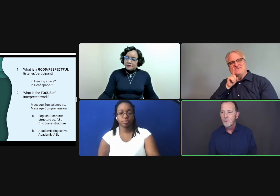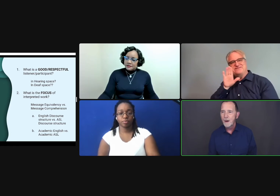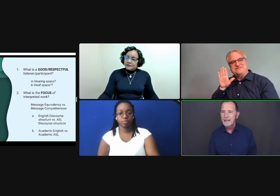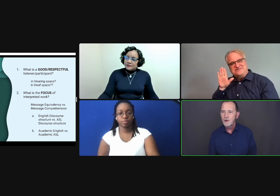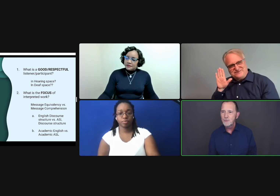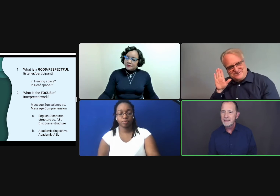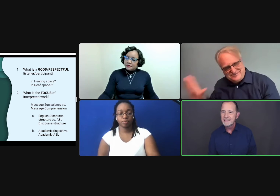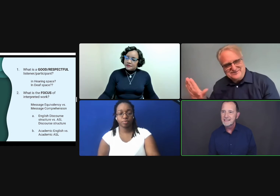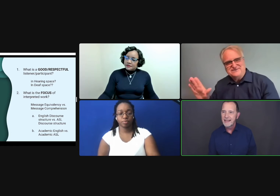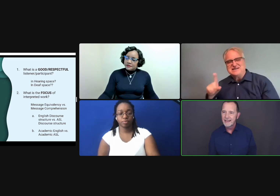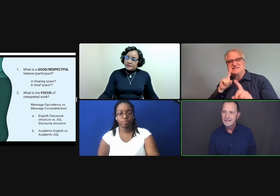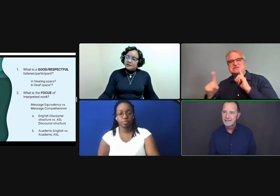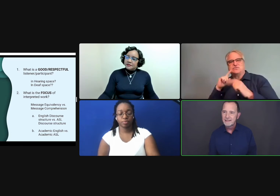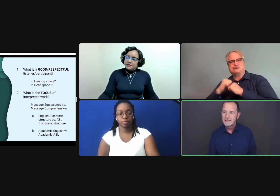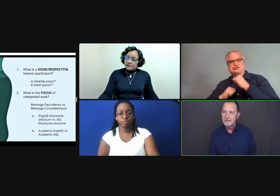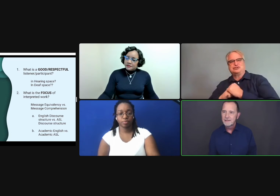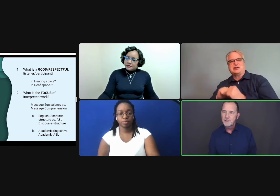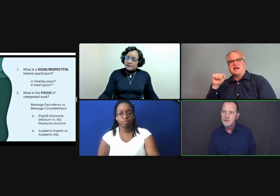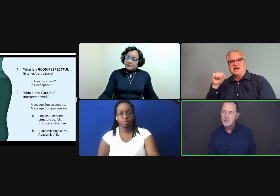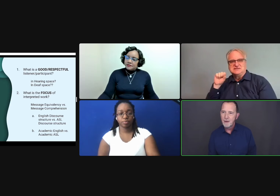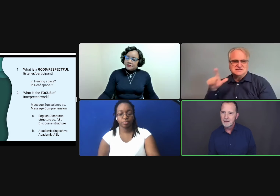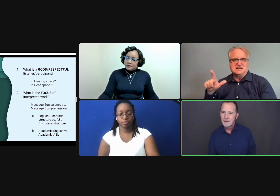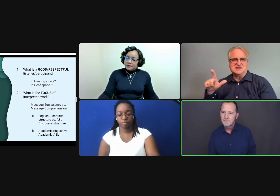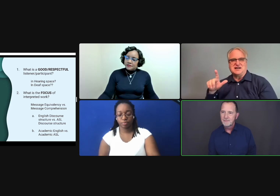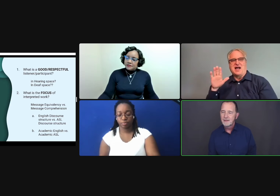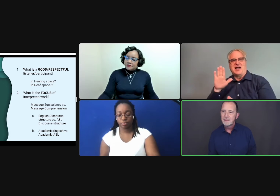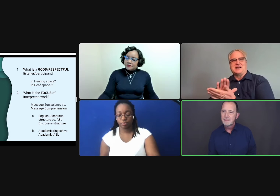Why don't we instead choose a model